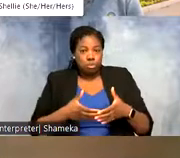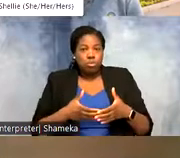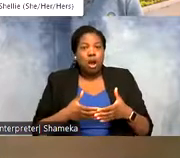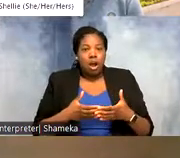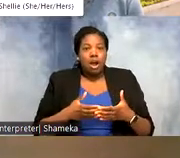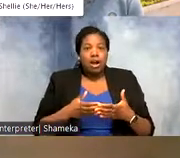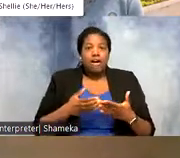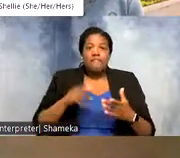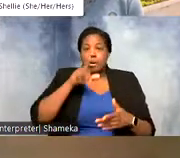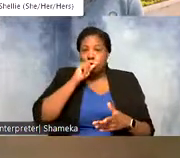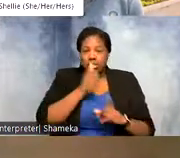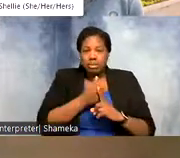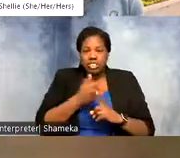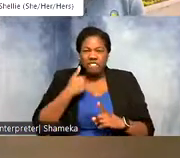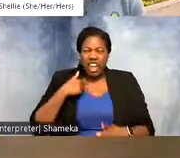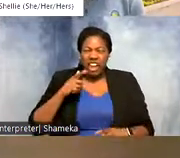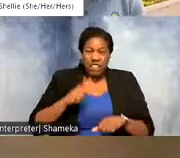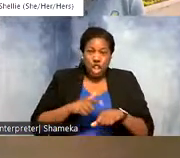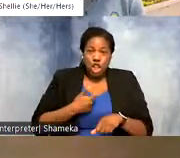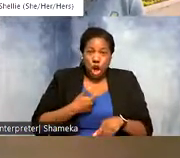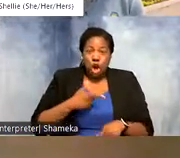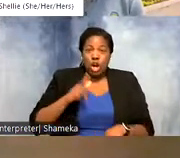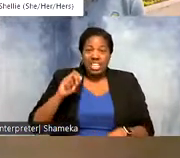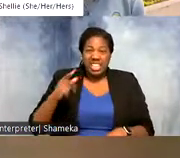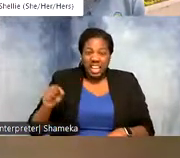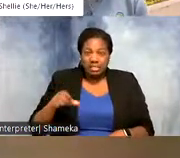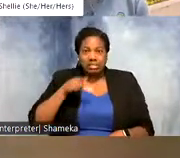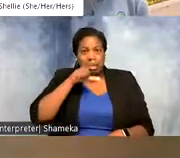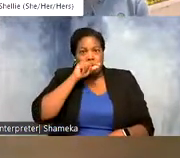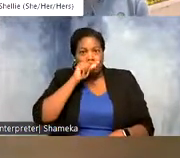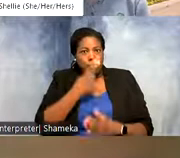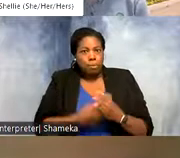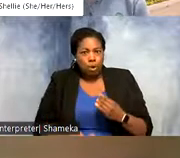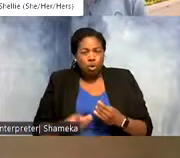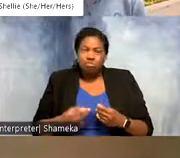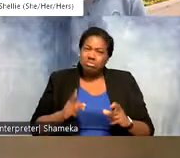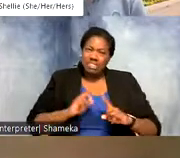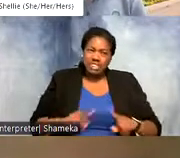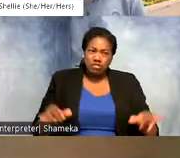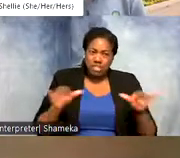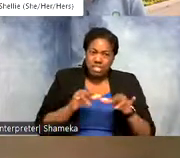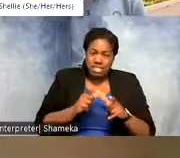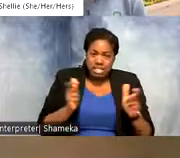have long legs and long bills and they range in size from really small the size of a sparrow up to